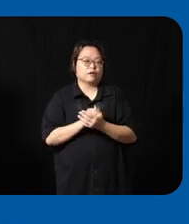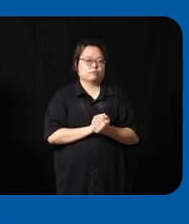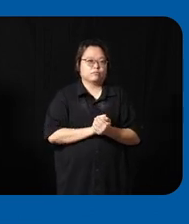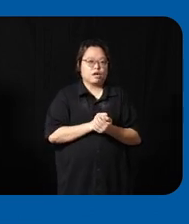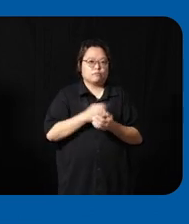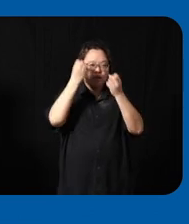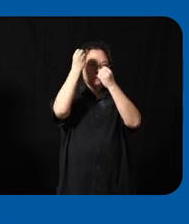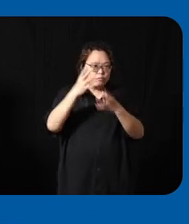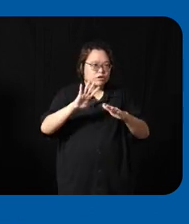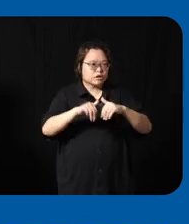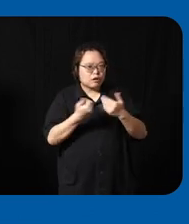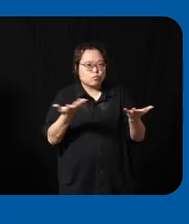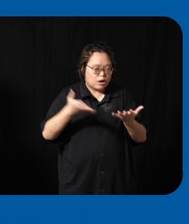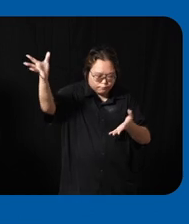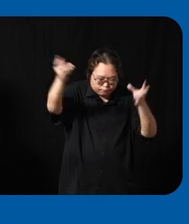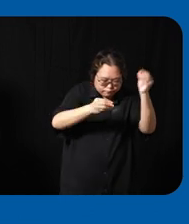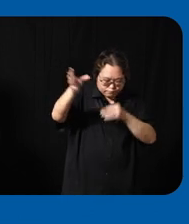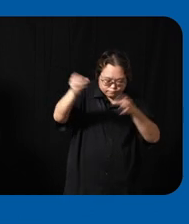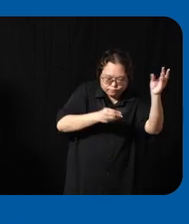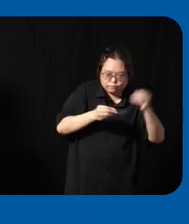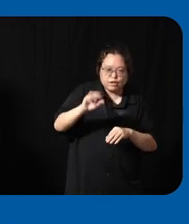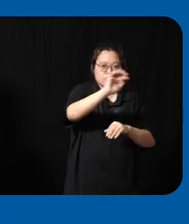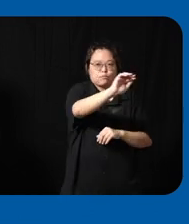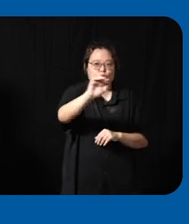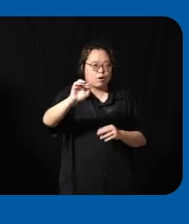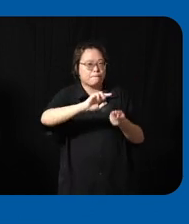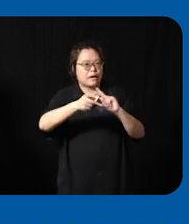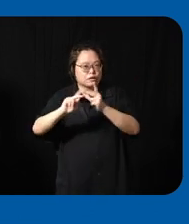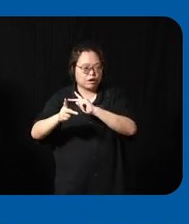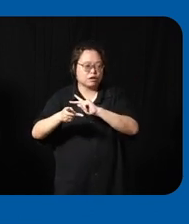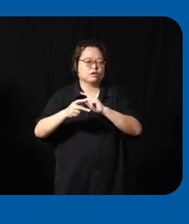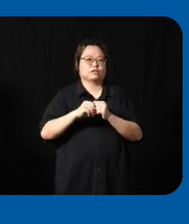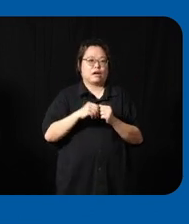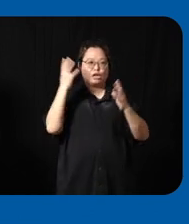also encourage synergies and Partnerships between innovators and like the previous panel say not to